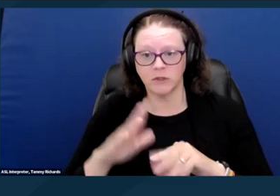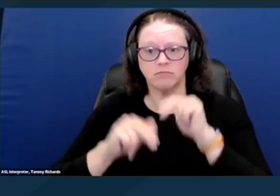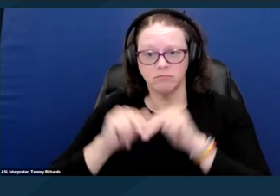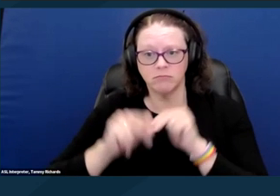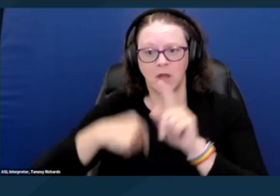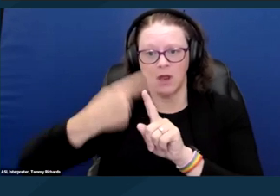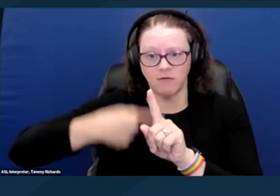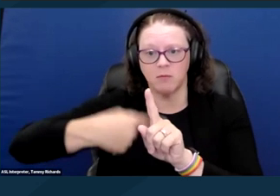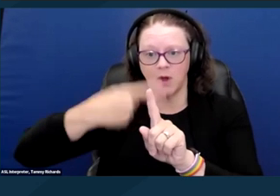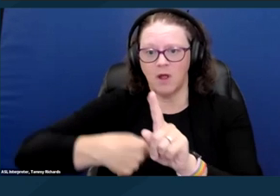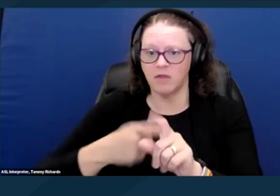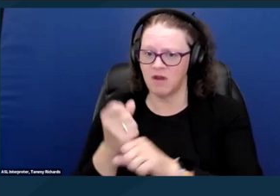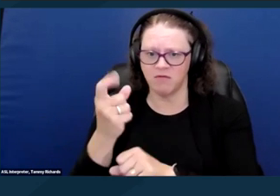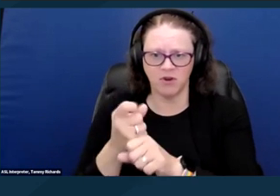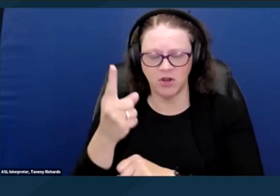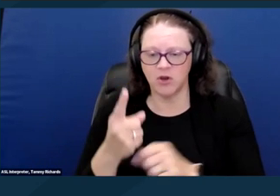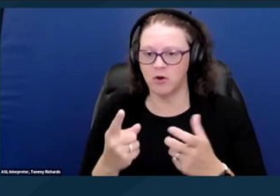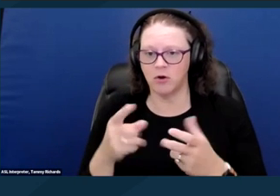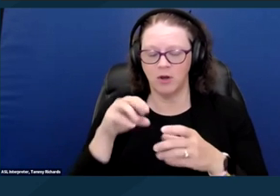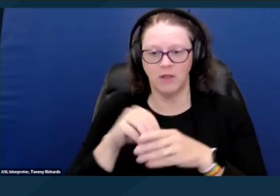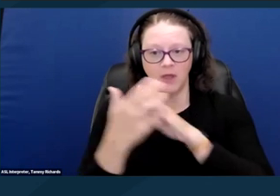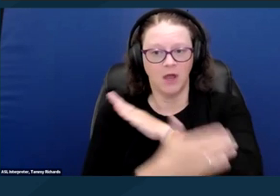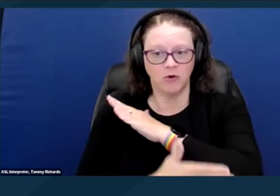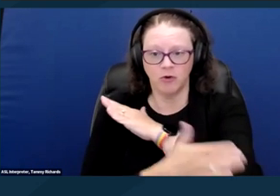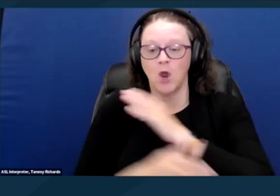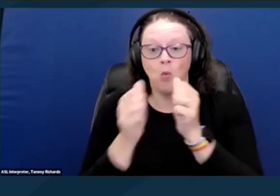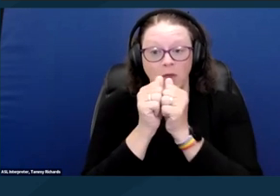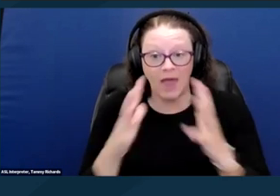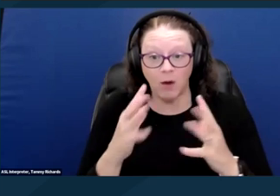across the country without accessibility in mind and without complying